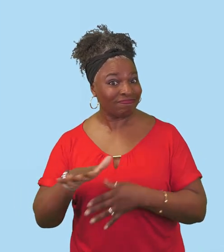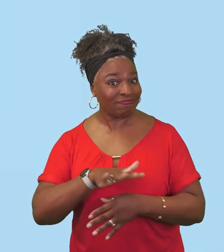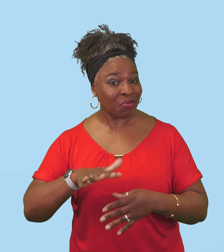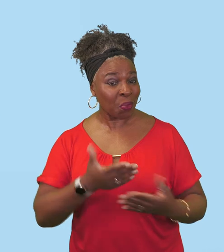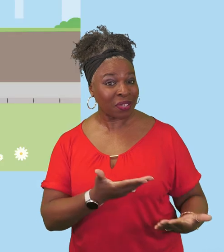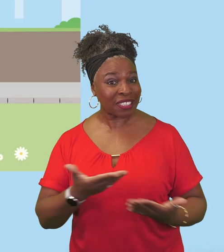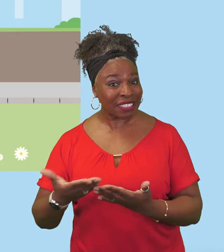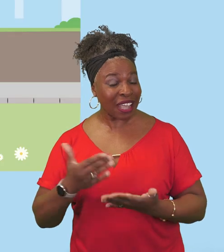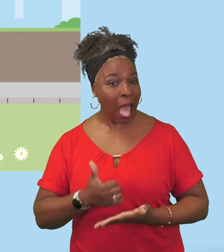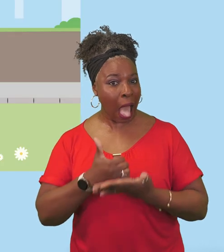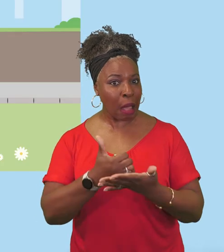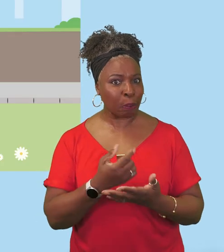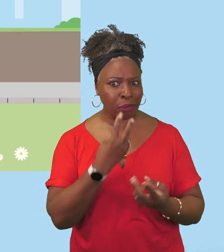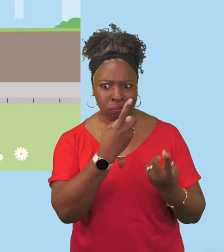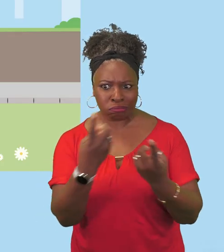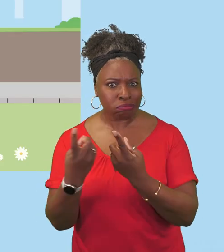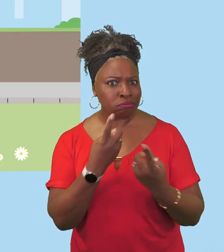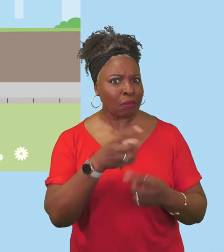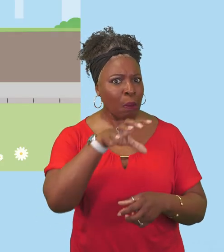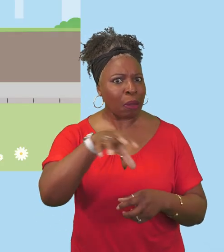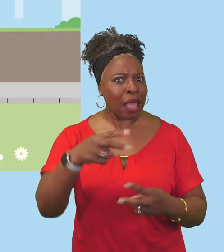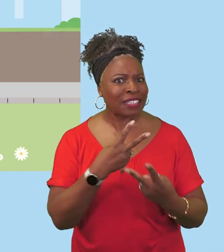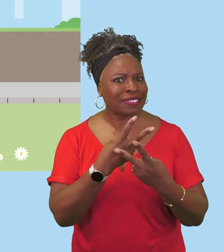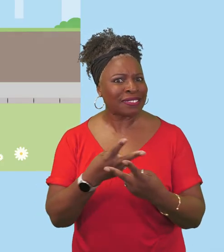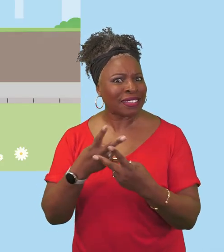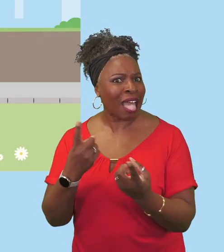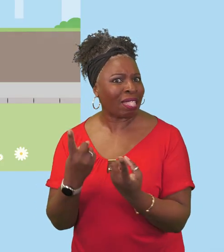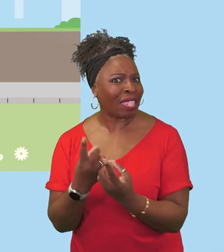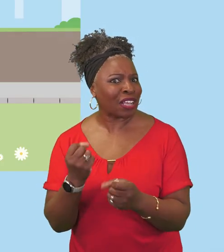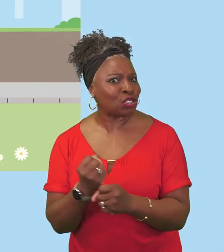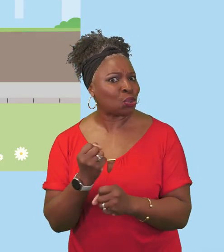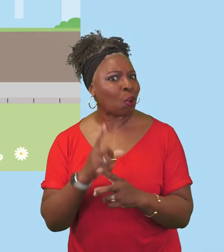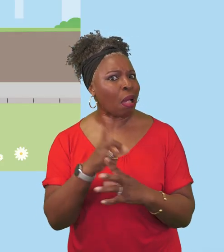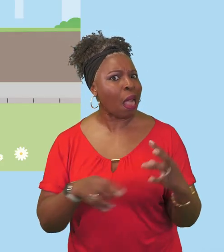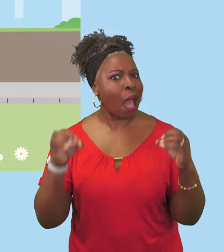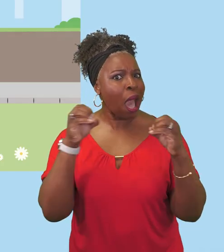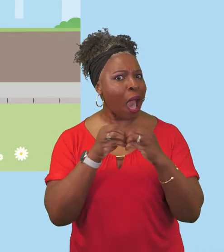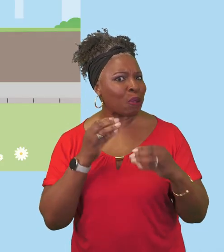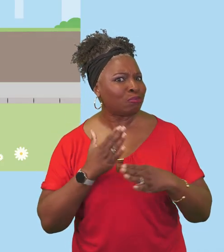This will help you find out about places to go and things to do, all the clubs, activities and